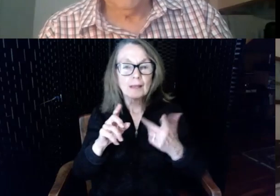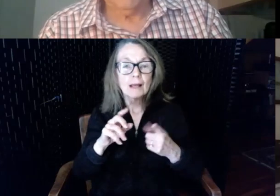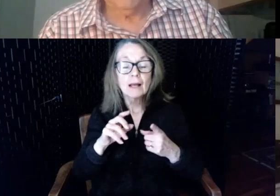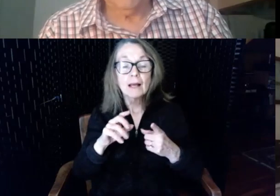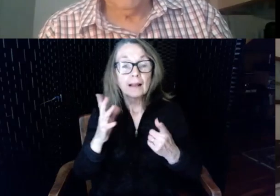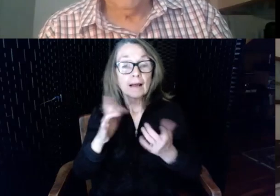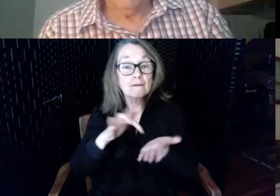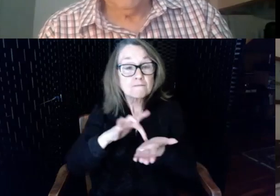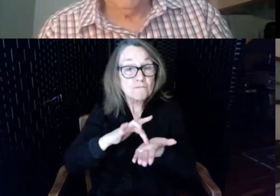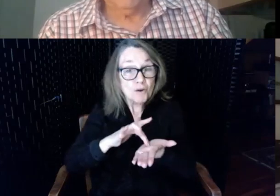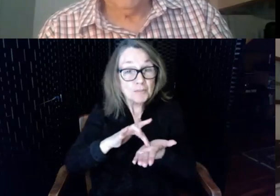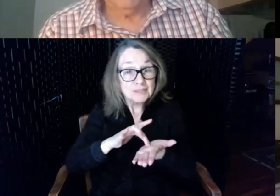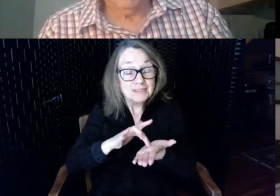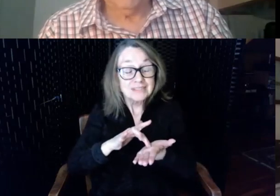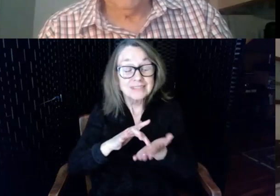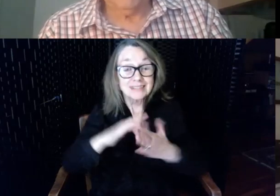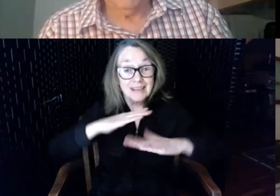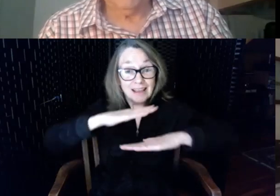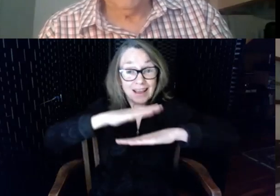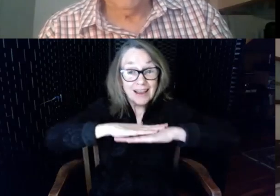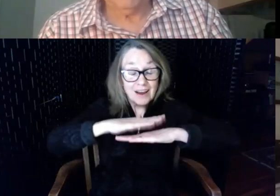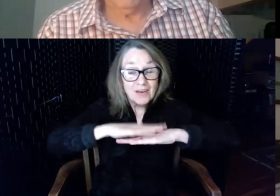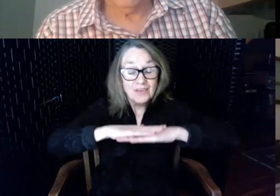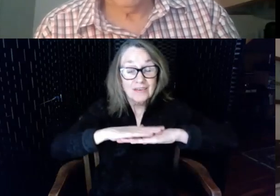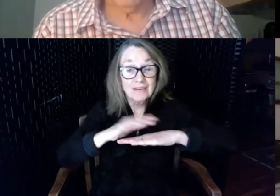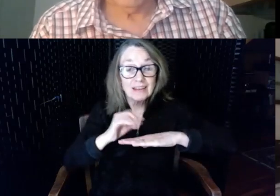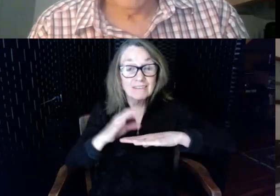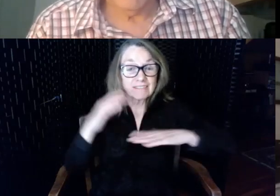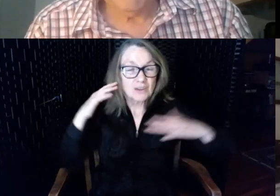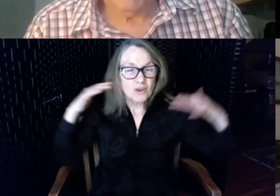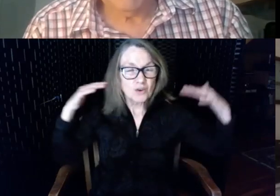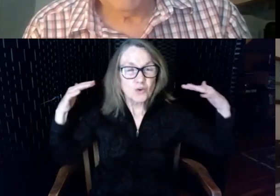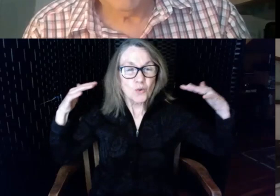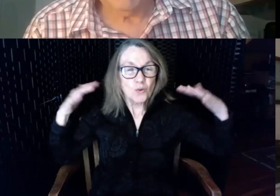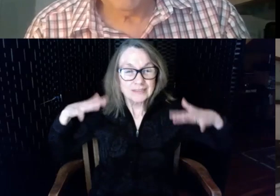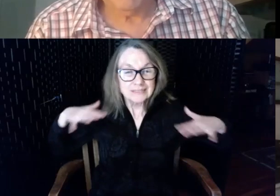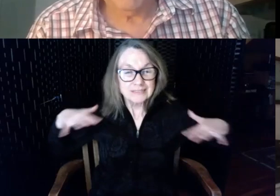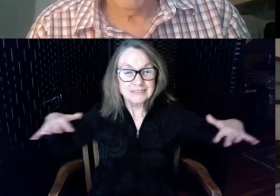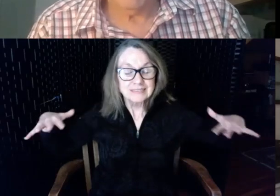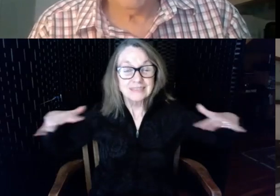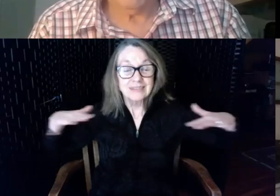well there's lots of ambient noise when you step in front of the hearing loop on